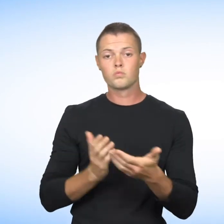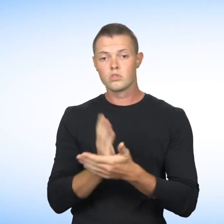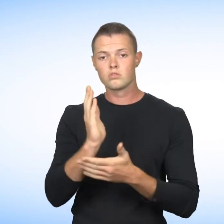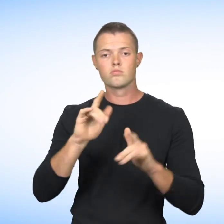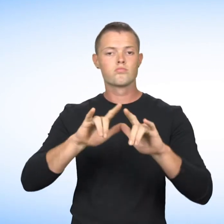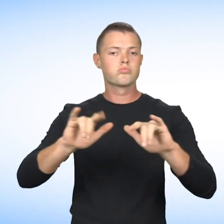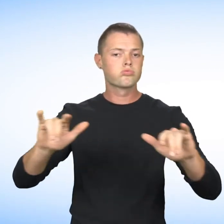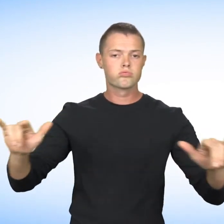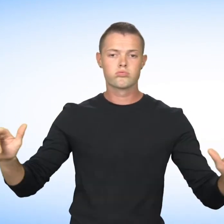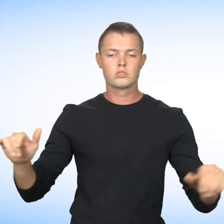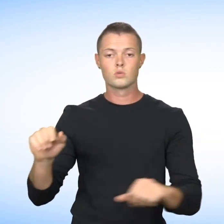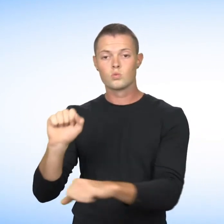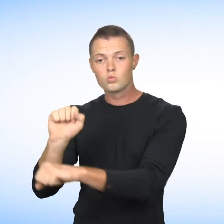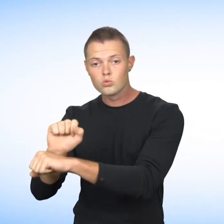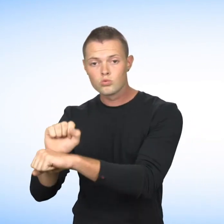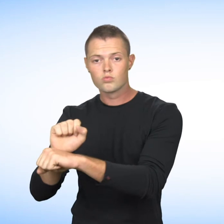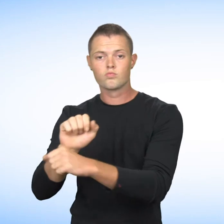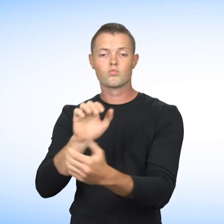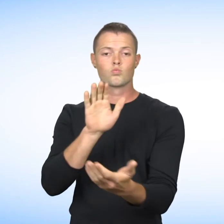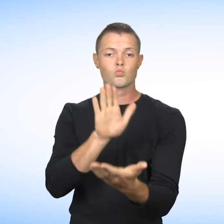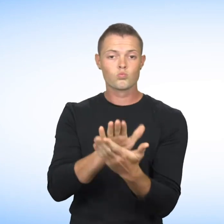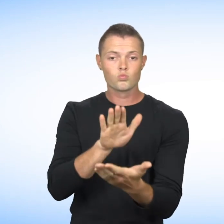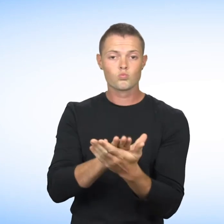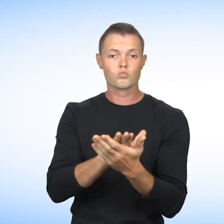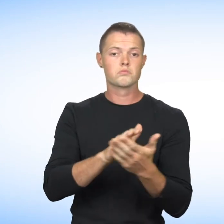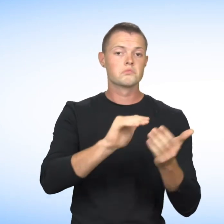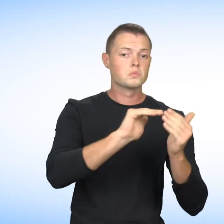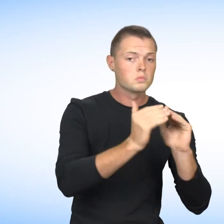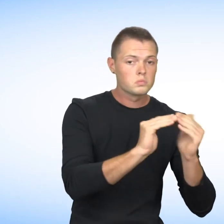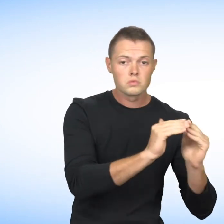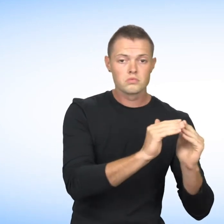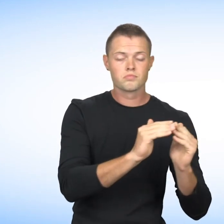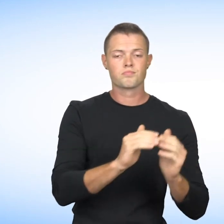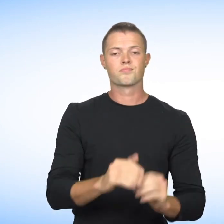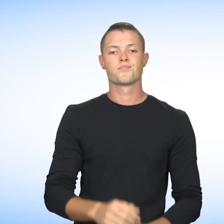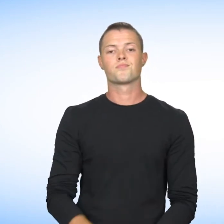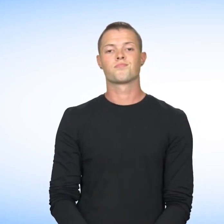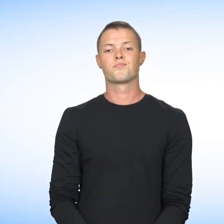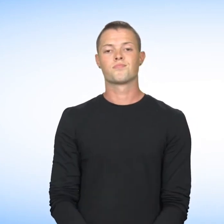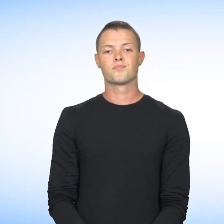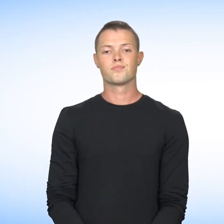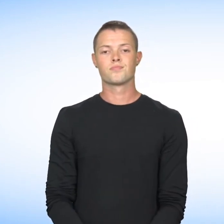workplace, schools or community groups